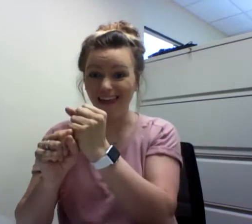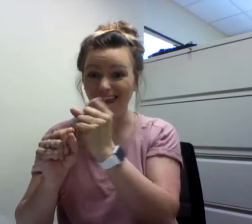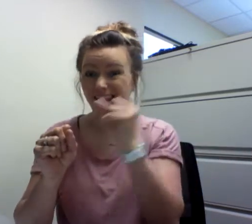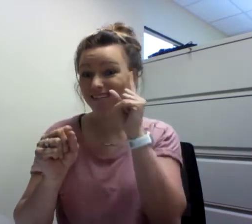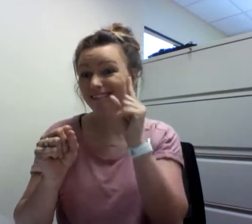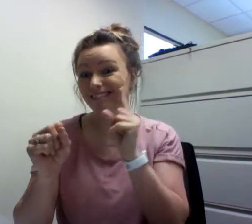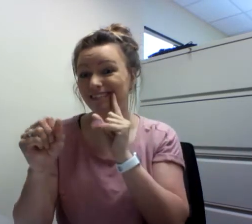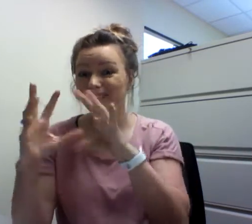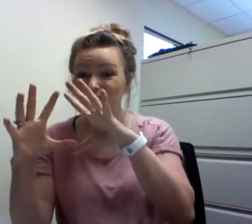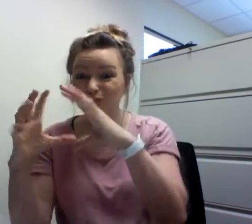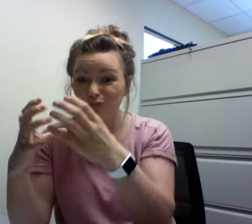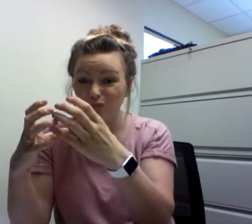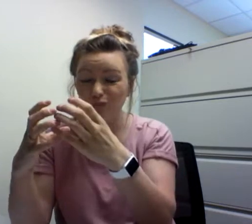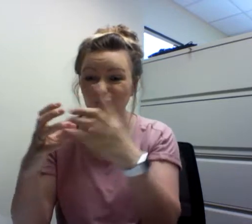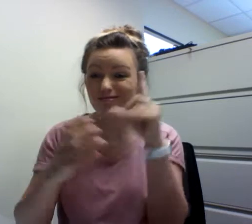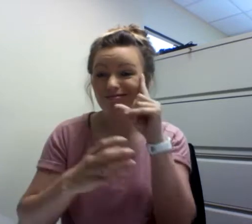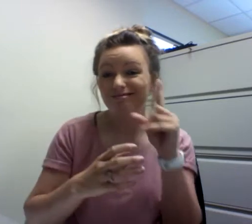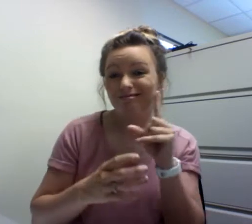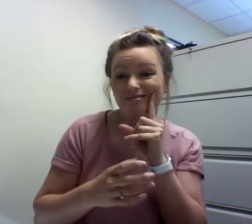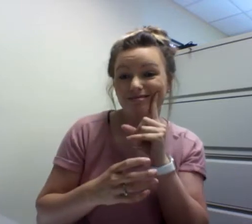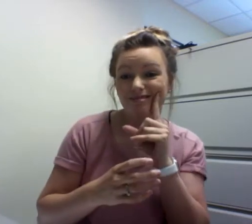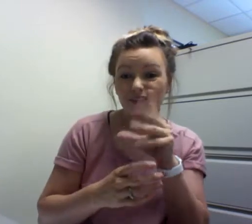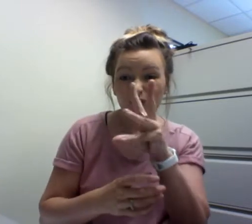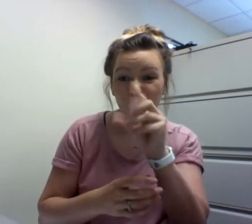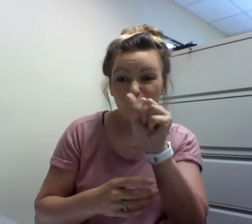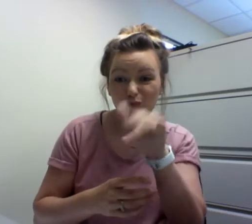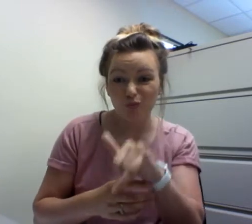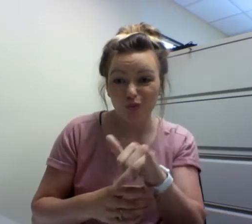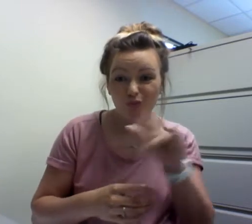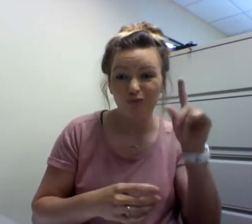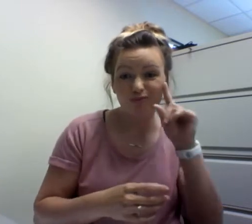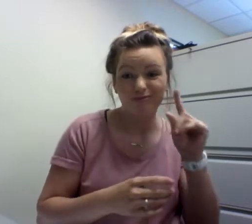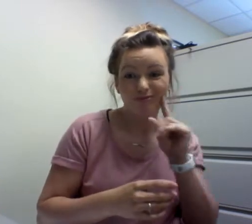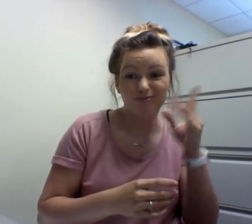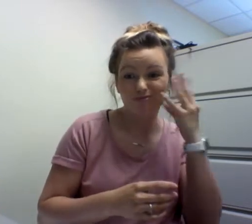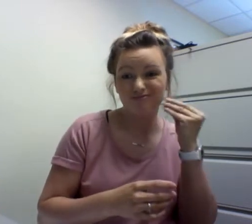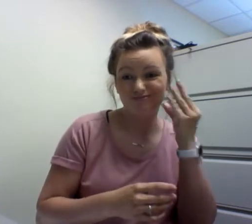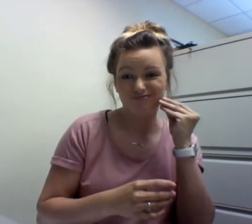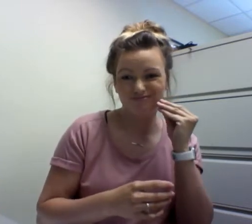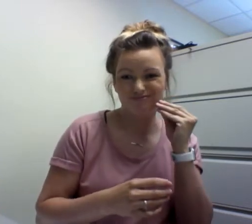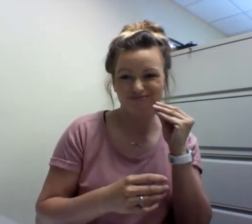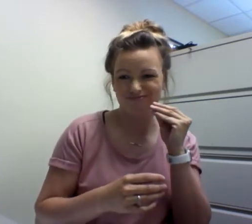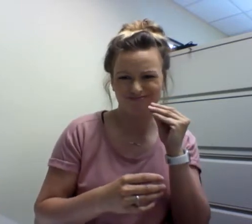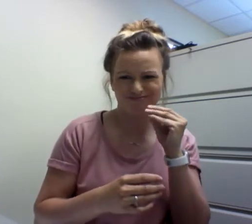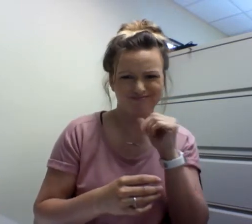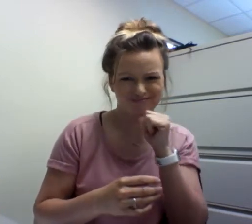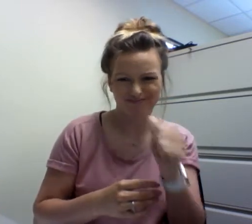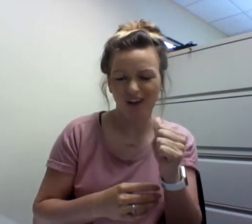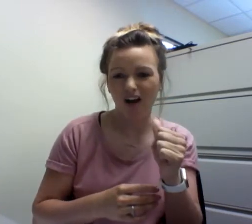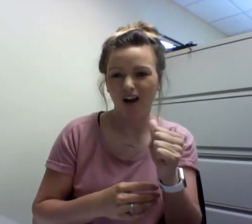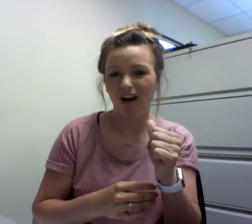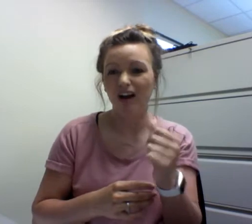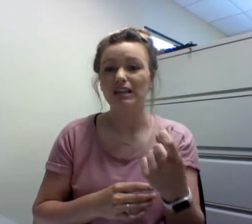but America the hearing culture has become fascinated with Deaf world, Deaf way, and Deaf experience not.